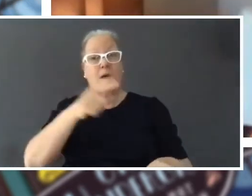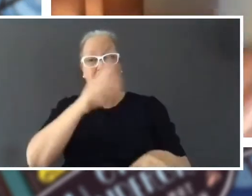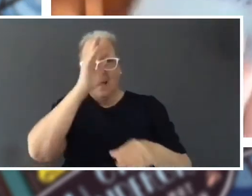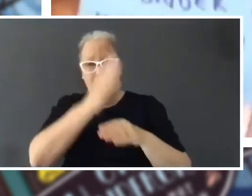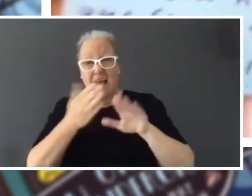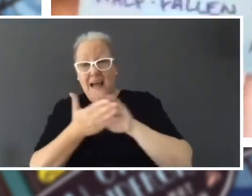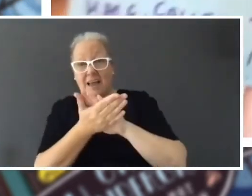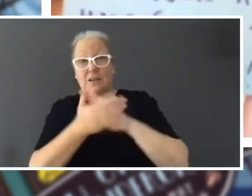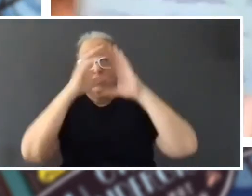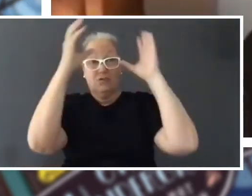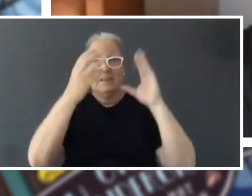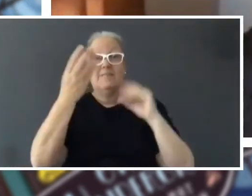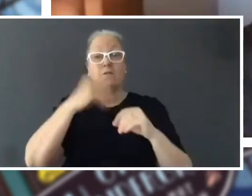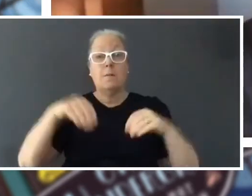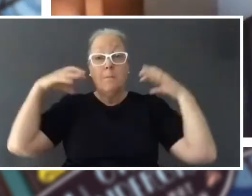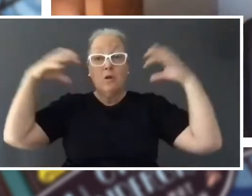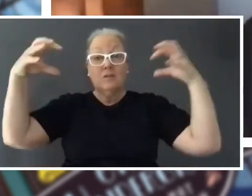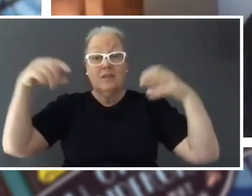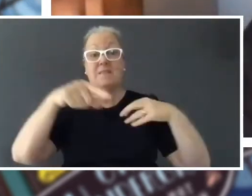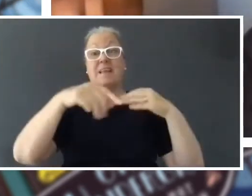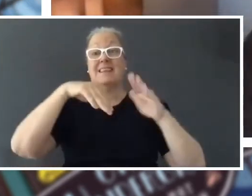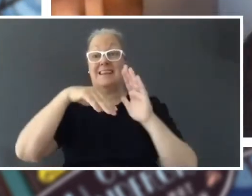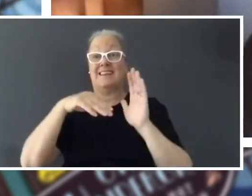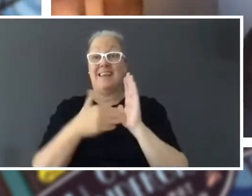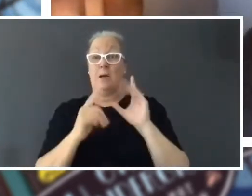and that is a scene in the book now. The next one just says,